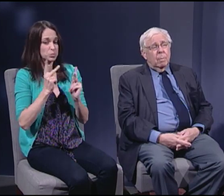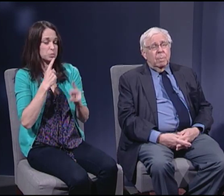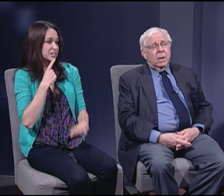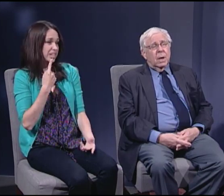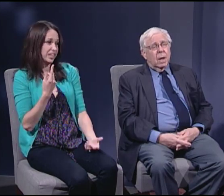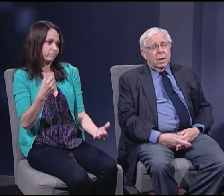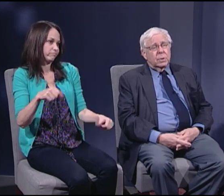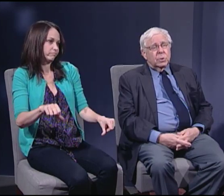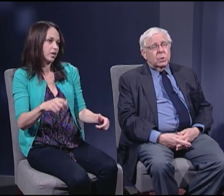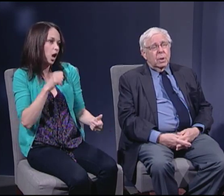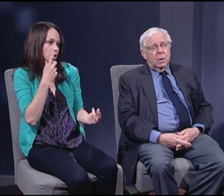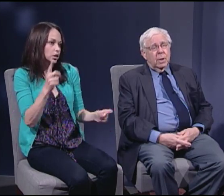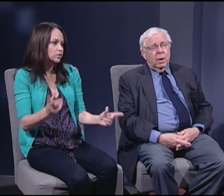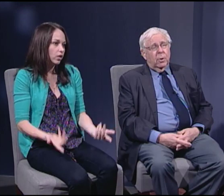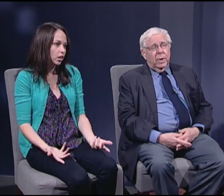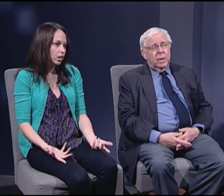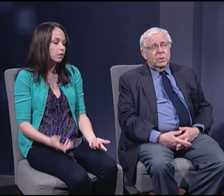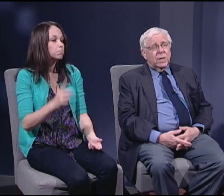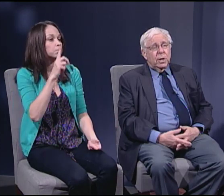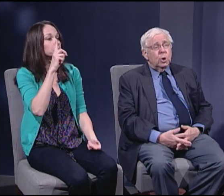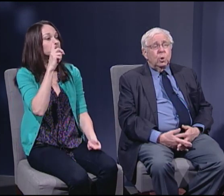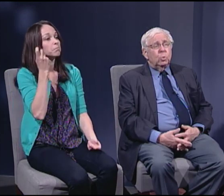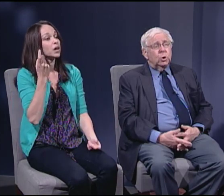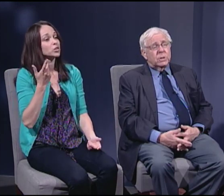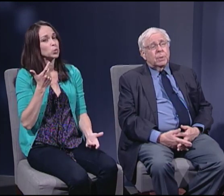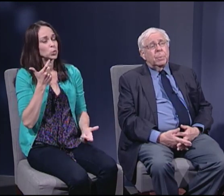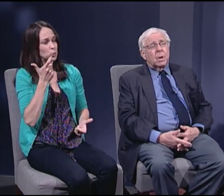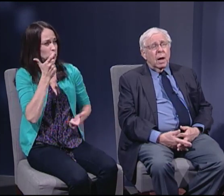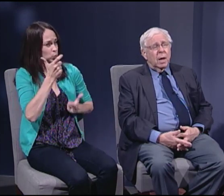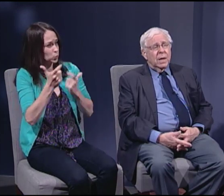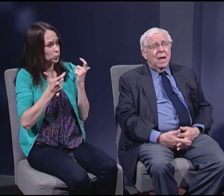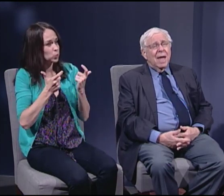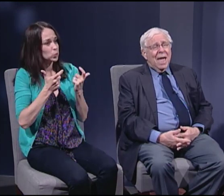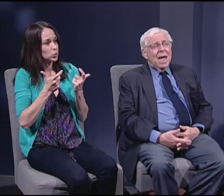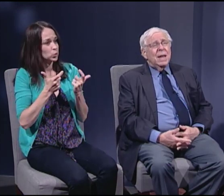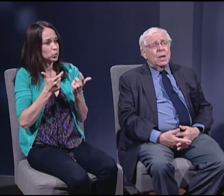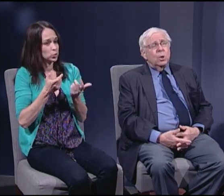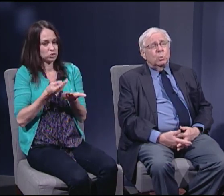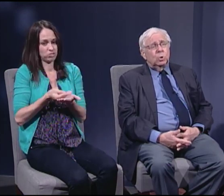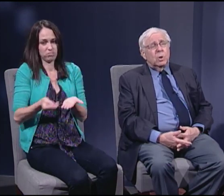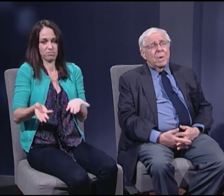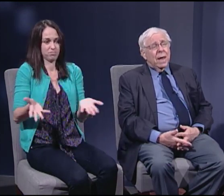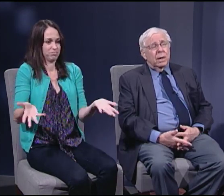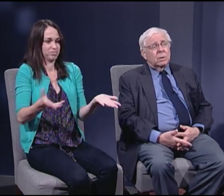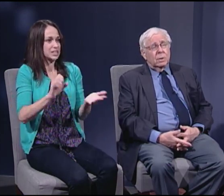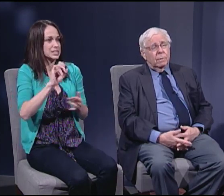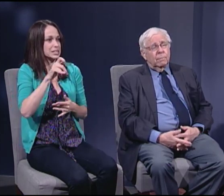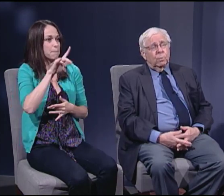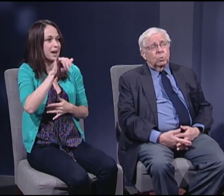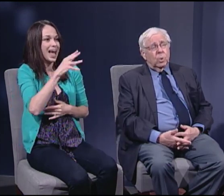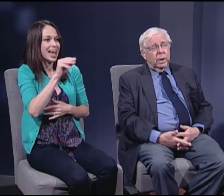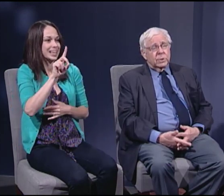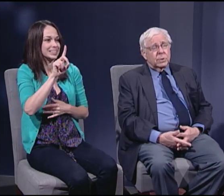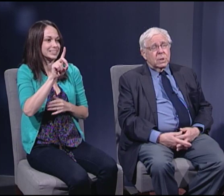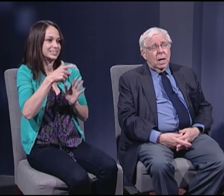because there is a huge supply and a huge demand for drugs.